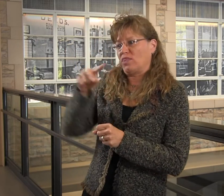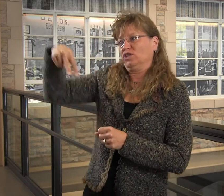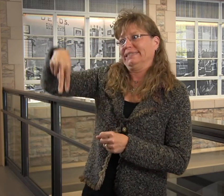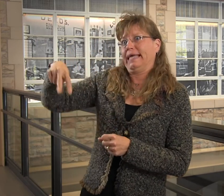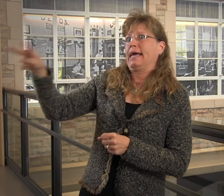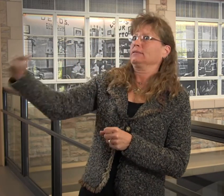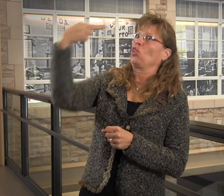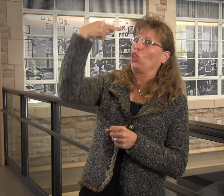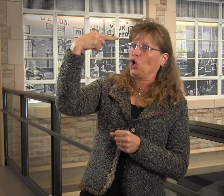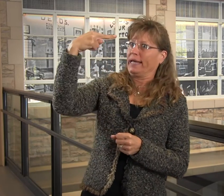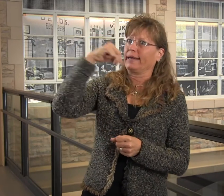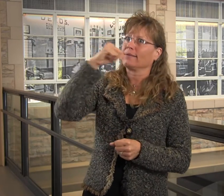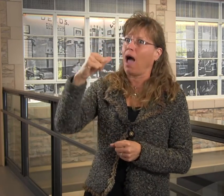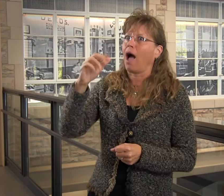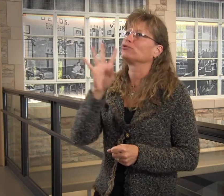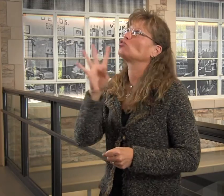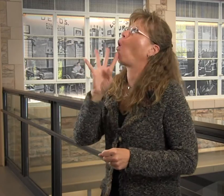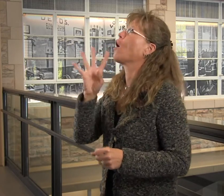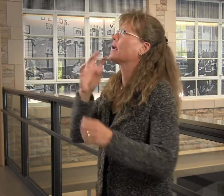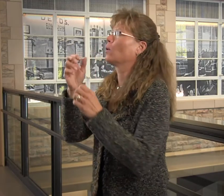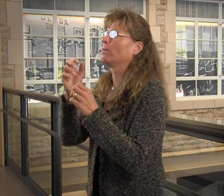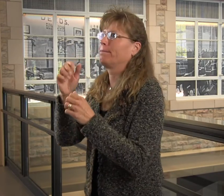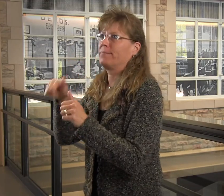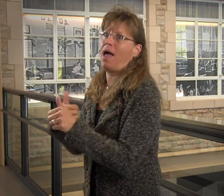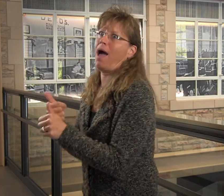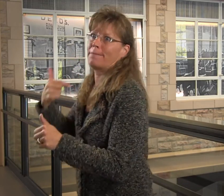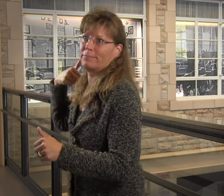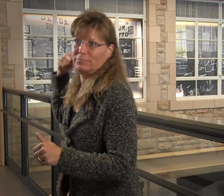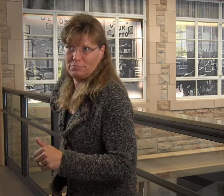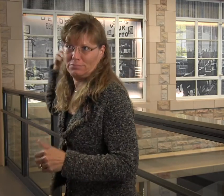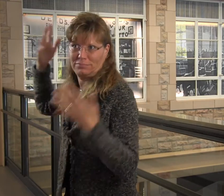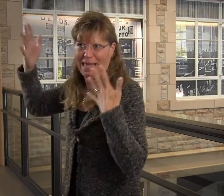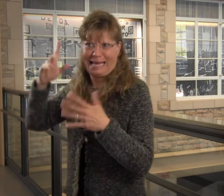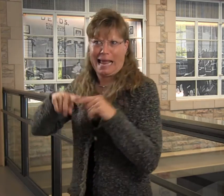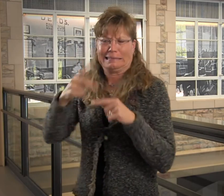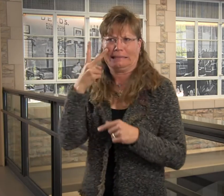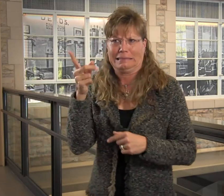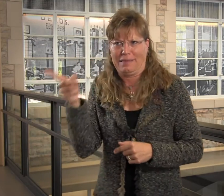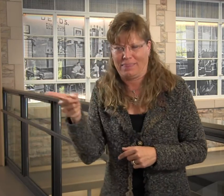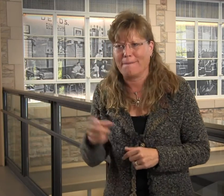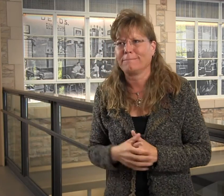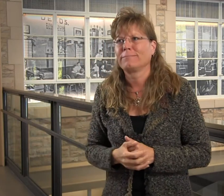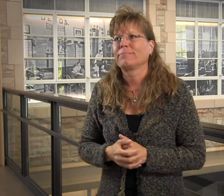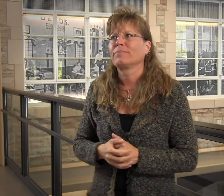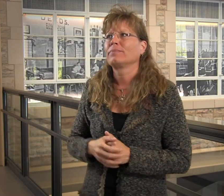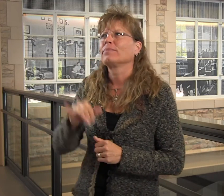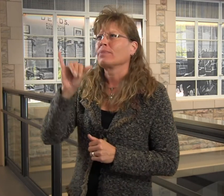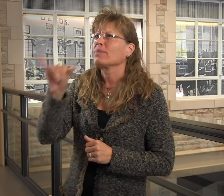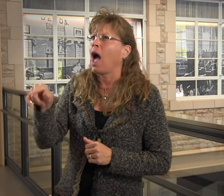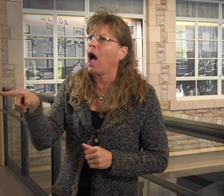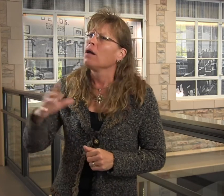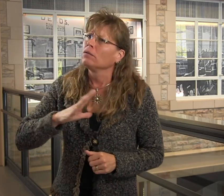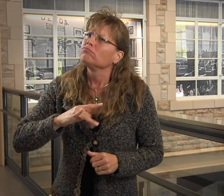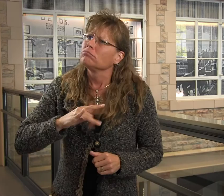They would have to stand next to me and make eye contact.They couldn't talk behind me. Obviously, couldn't see them, if they did that.